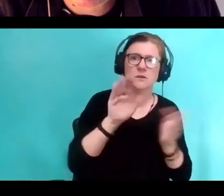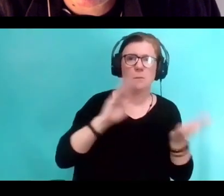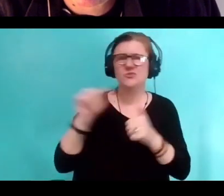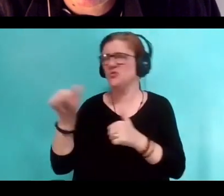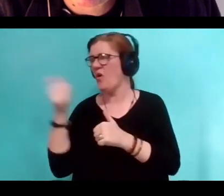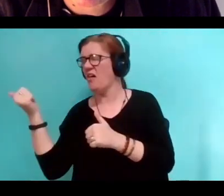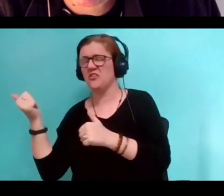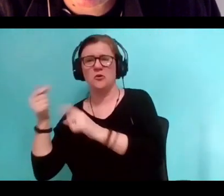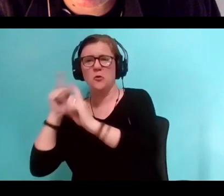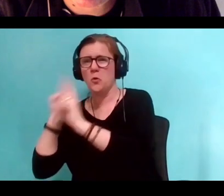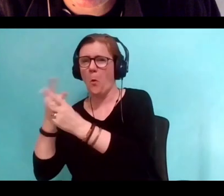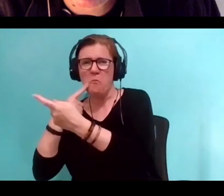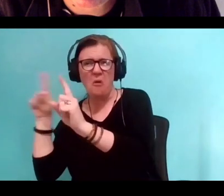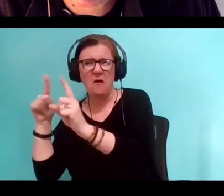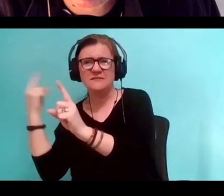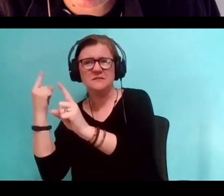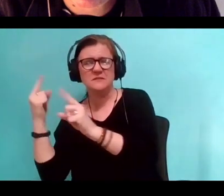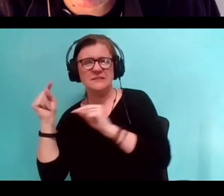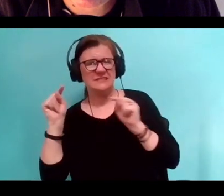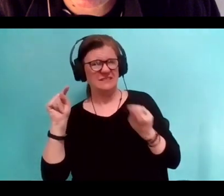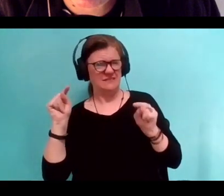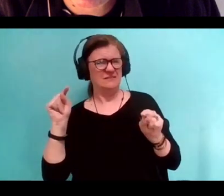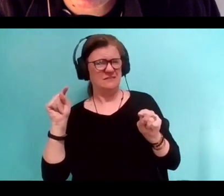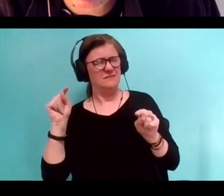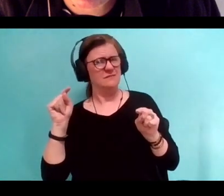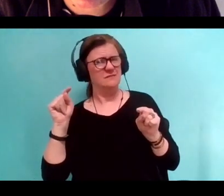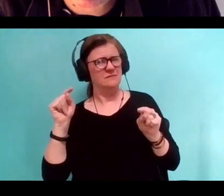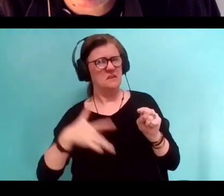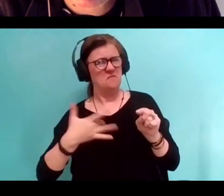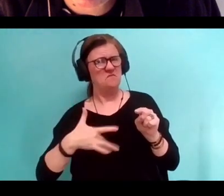is there a way that you exist to yourself that's different?